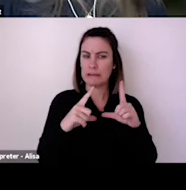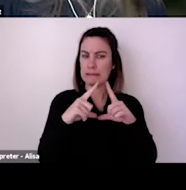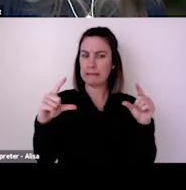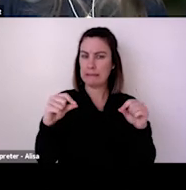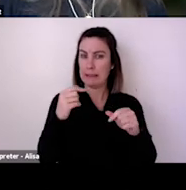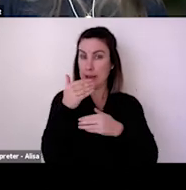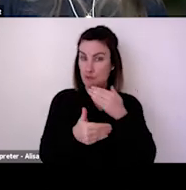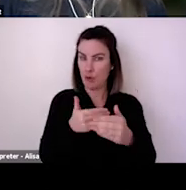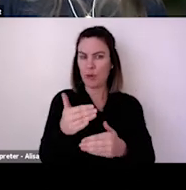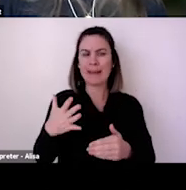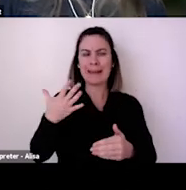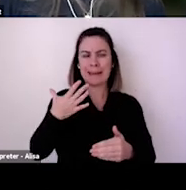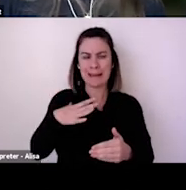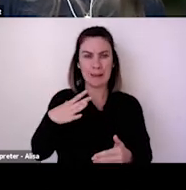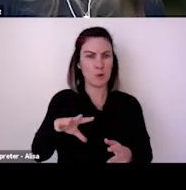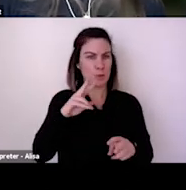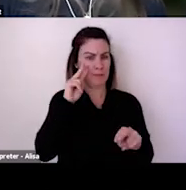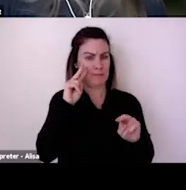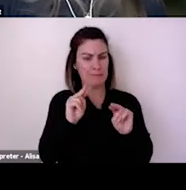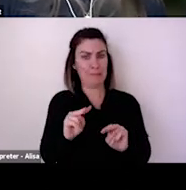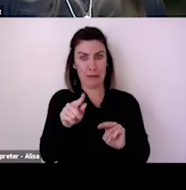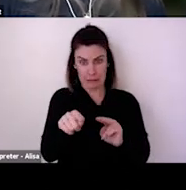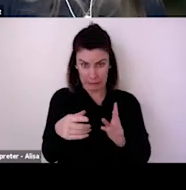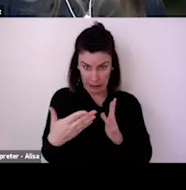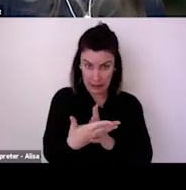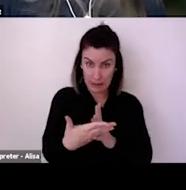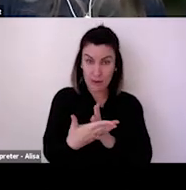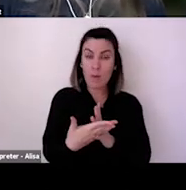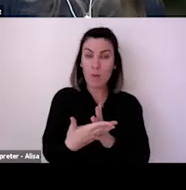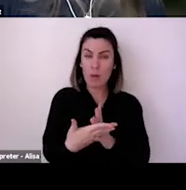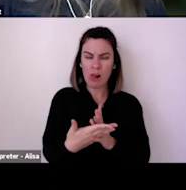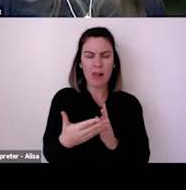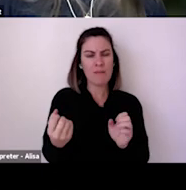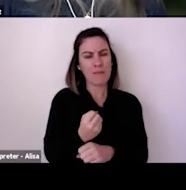the way we think about accessibility I think forever. Yes, yes, very true.